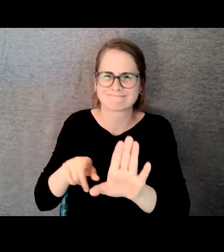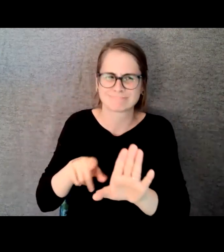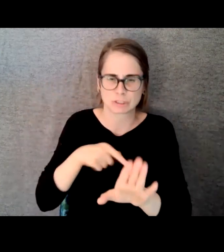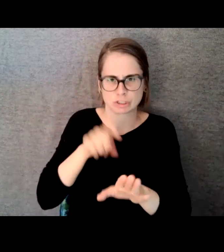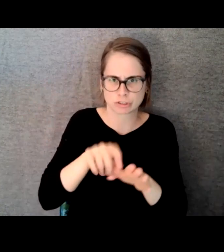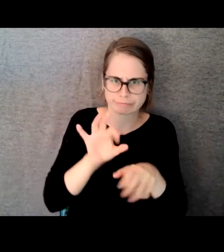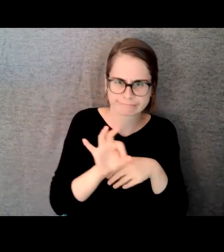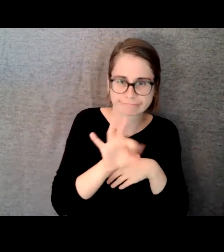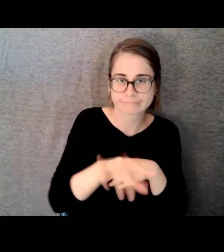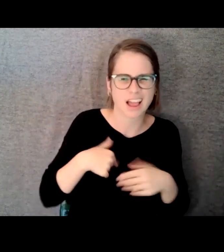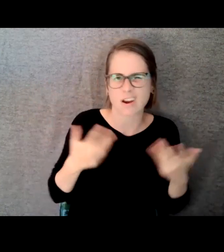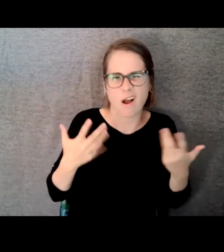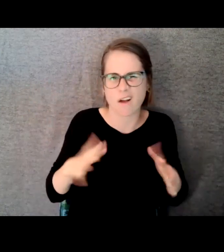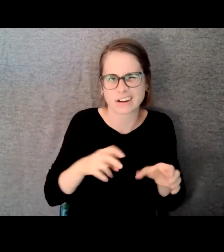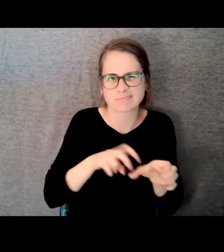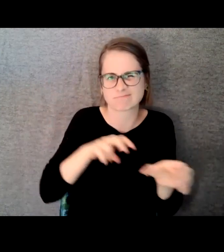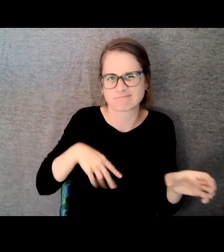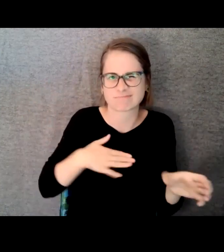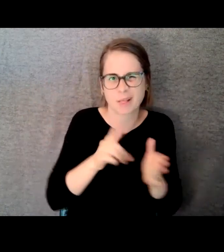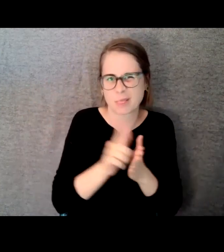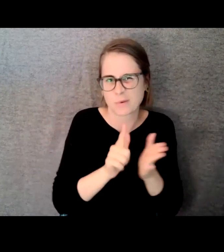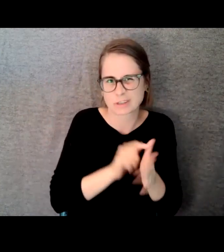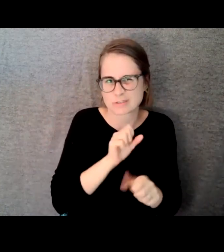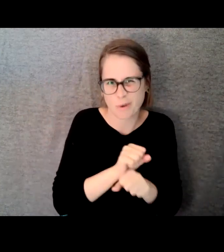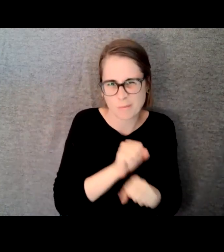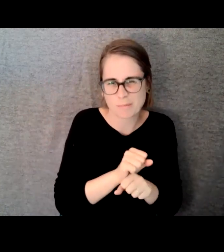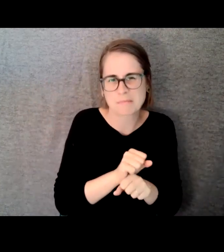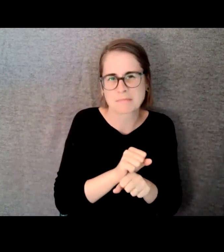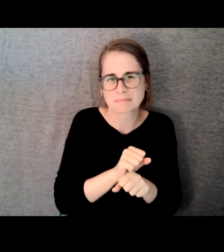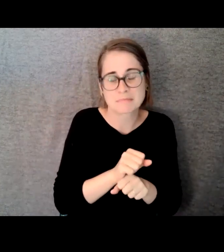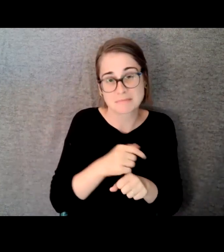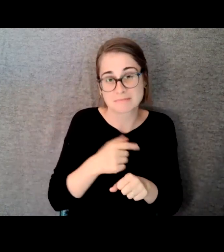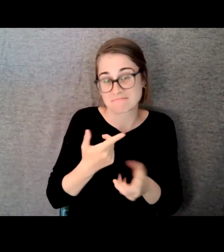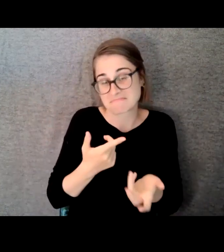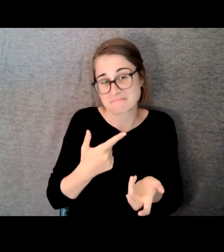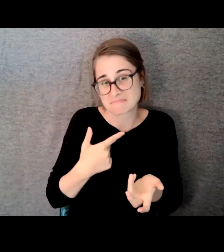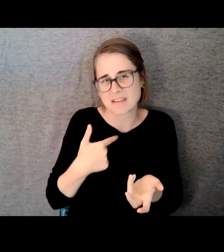or so always welcomed back with open arms to my legal professions because I always left